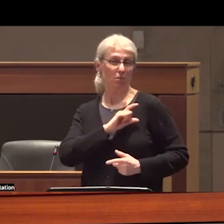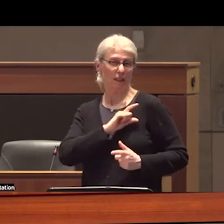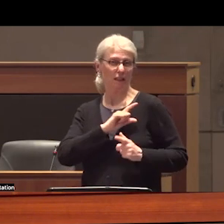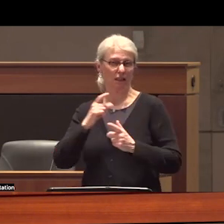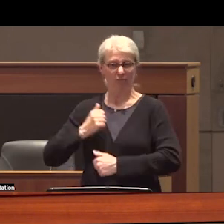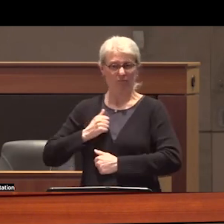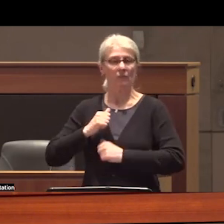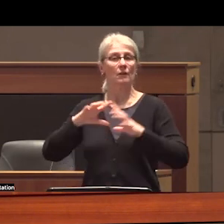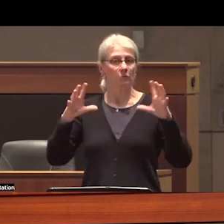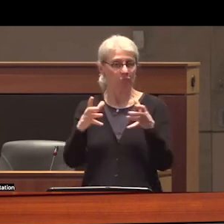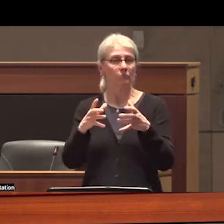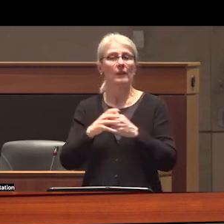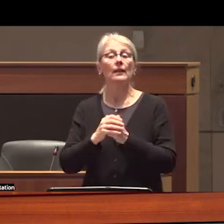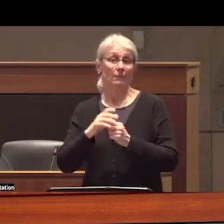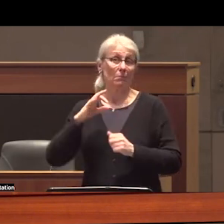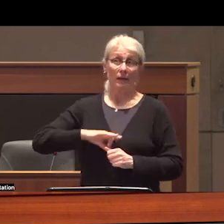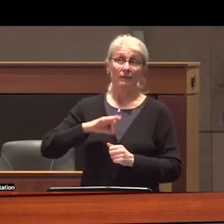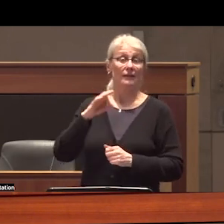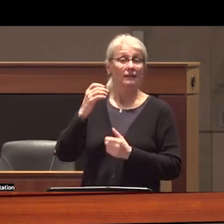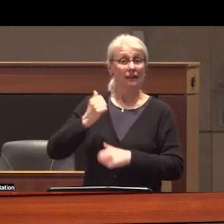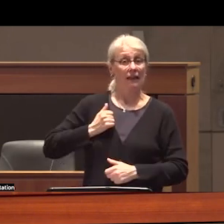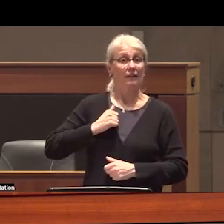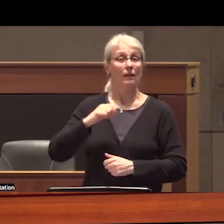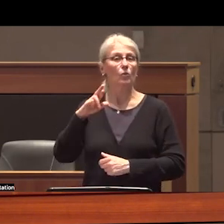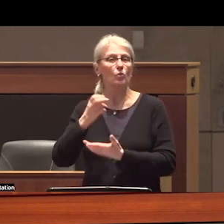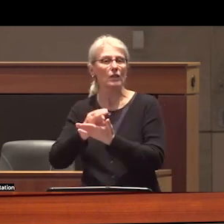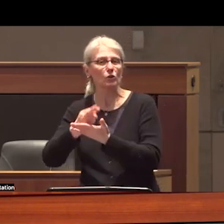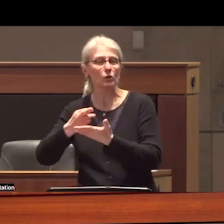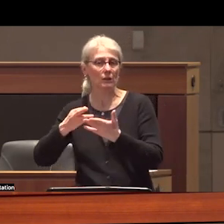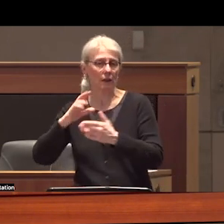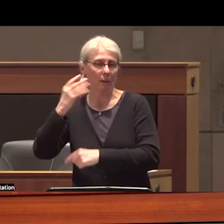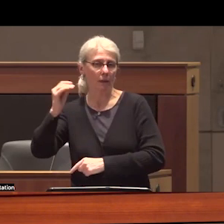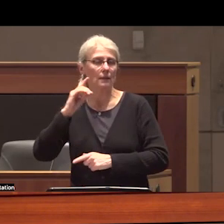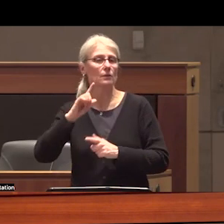global South benefit Canadian resource companies by inflaming tensions at the local level companies